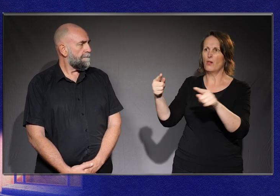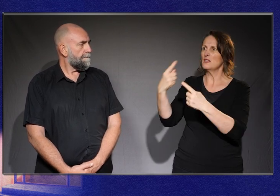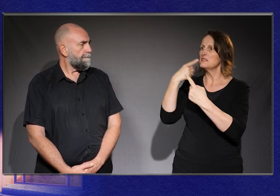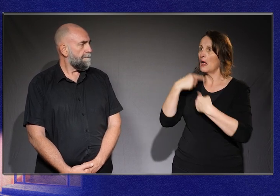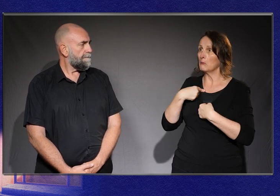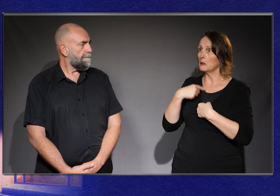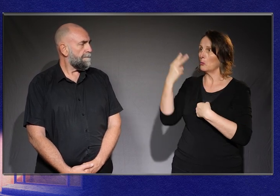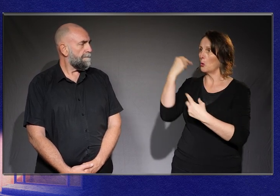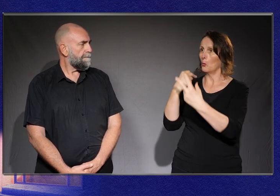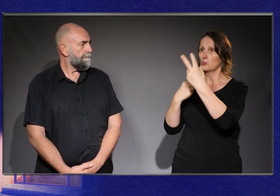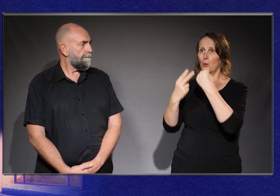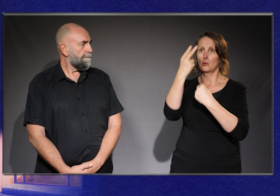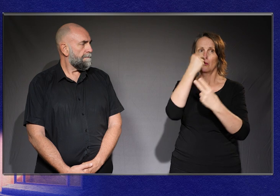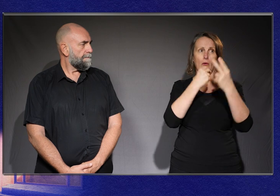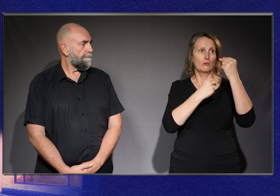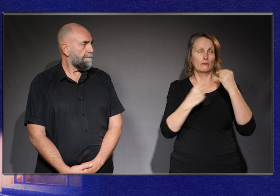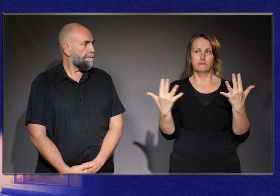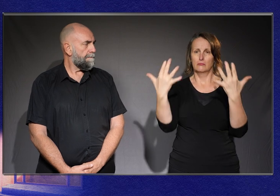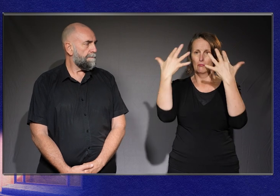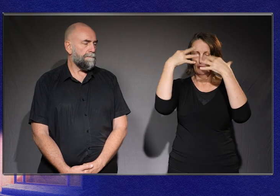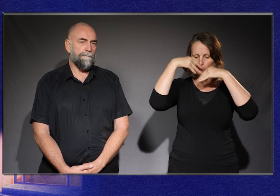inner ear that says I am not worthy.